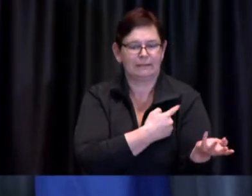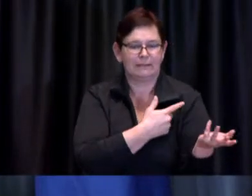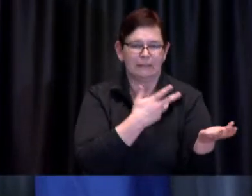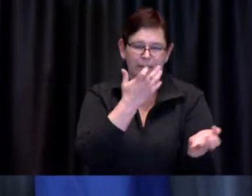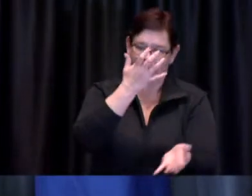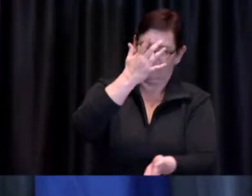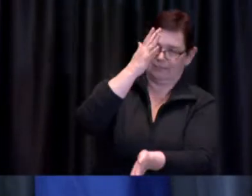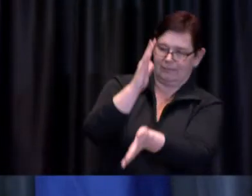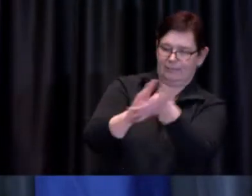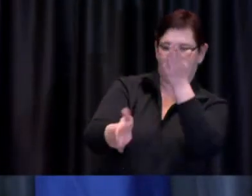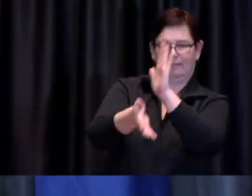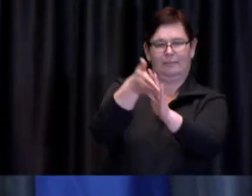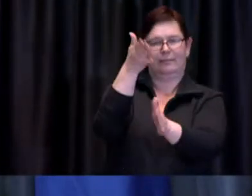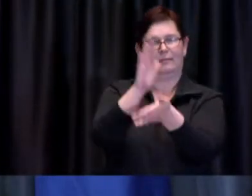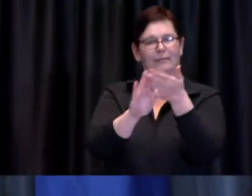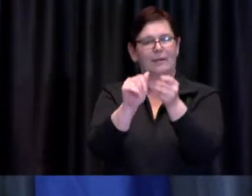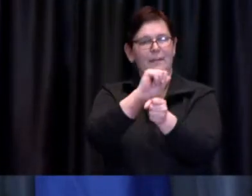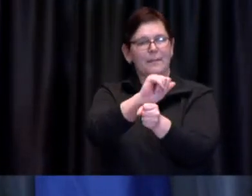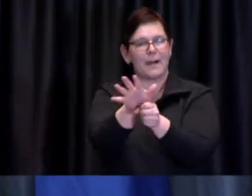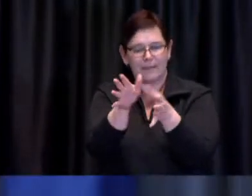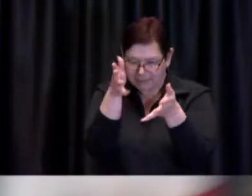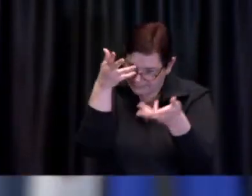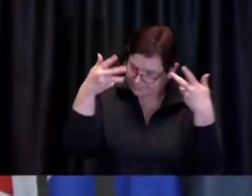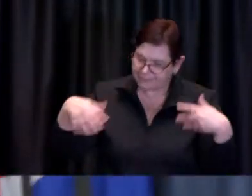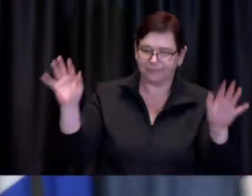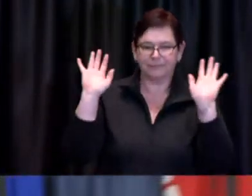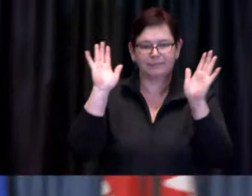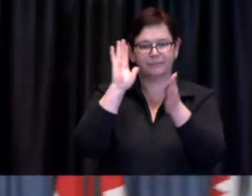Lawvin: Thanks Jennifer next up we have Francine Kopun from the Toronto Star go ahead.